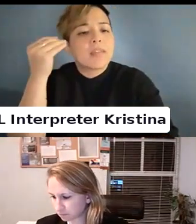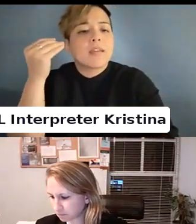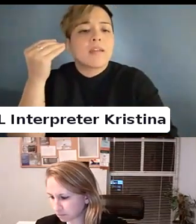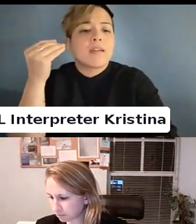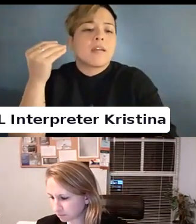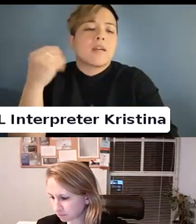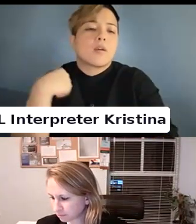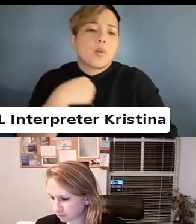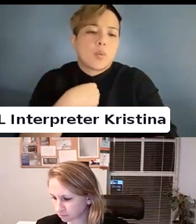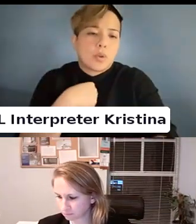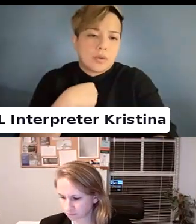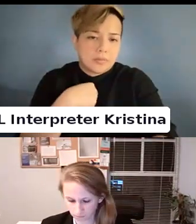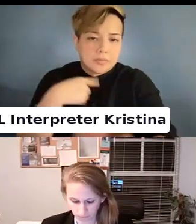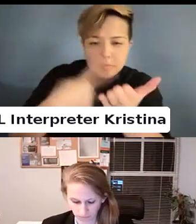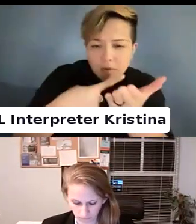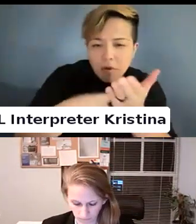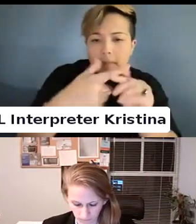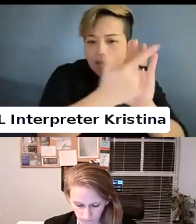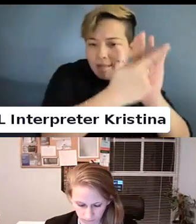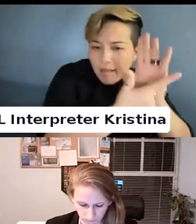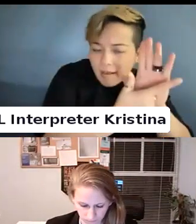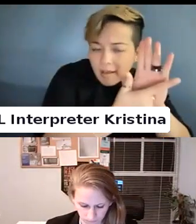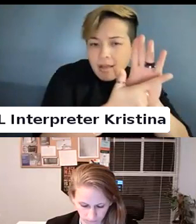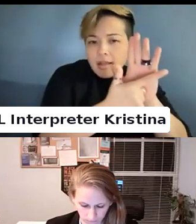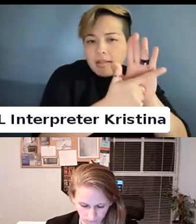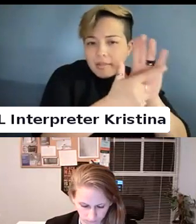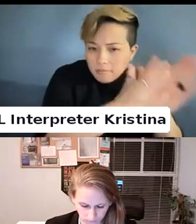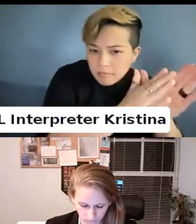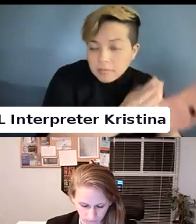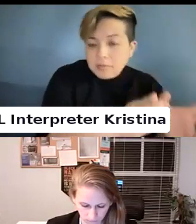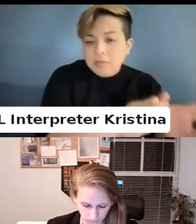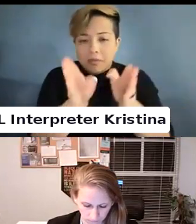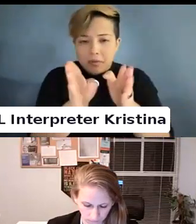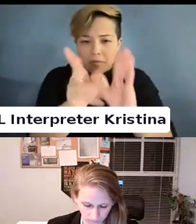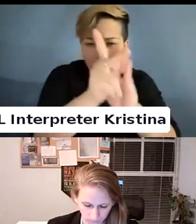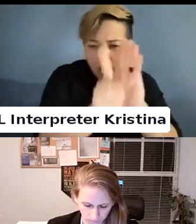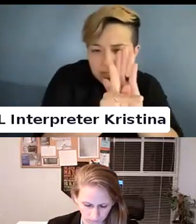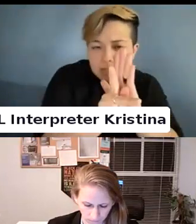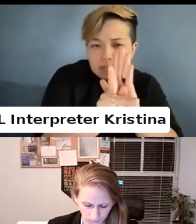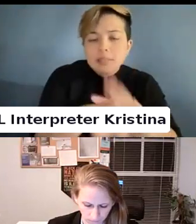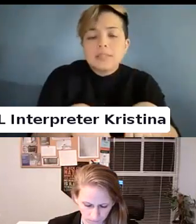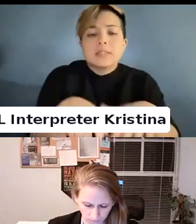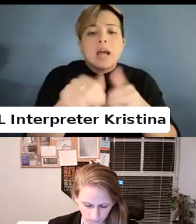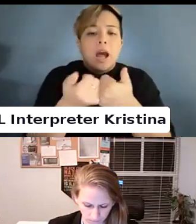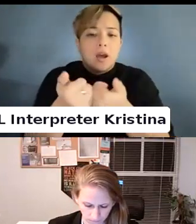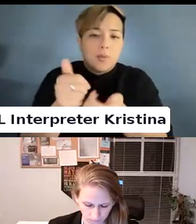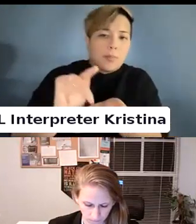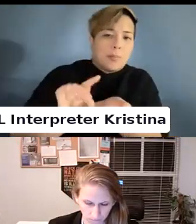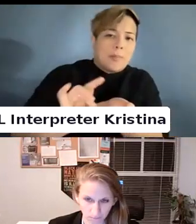We talked a little bit about the legal aspect. Policy aspect. How medicine has played a big role.